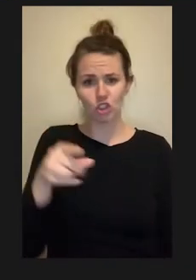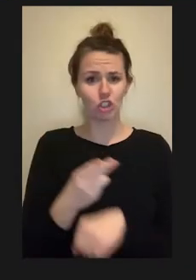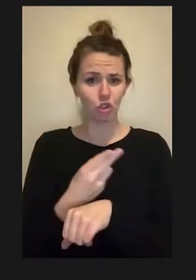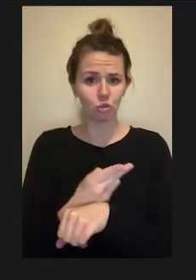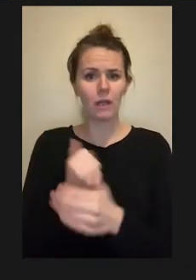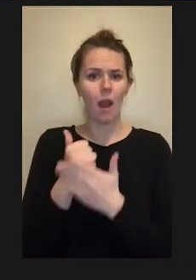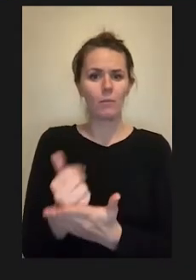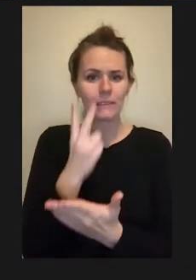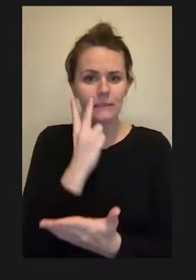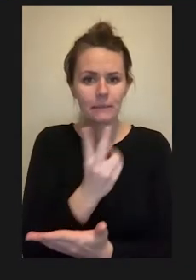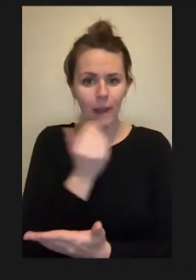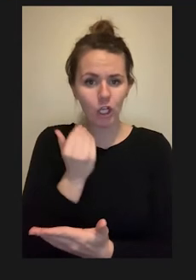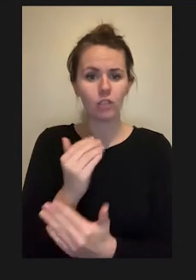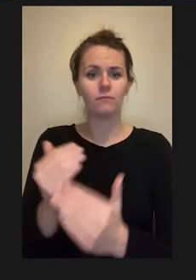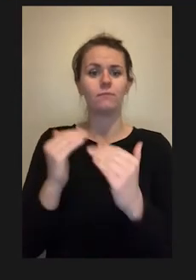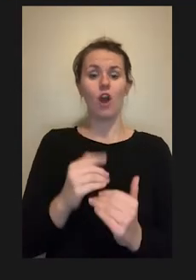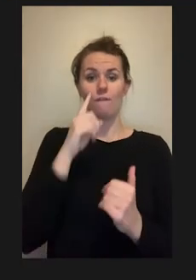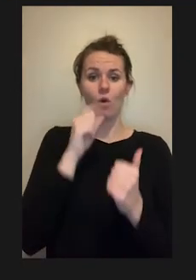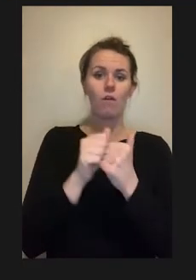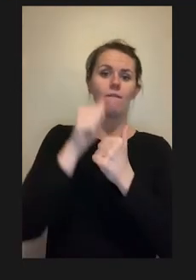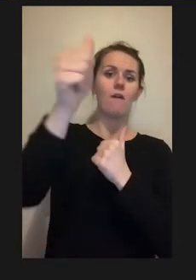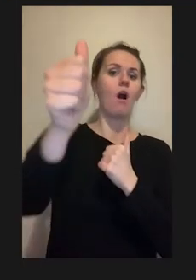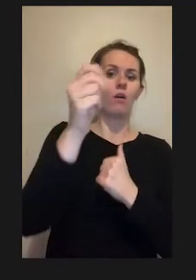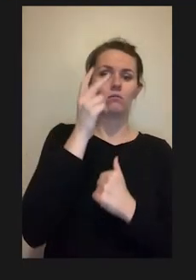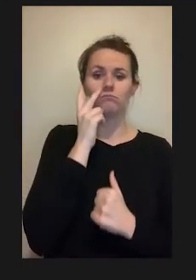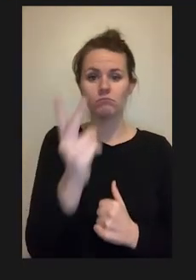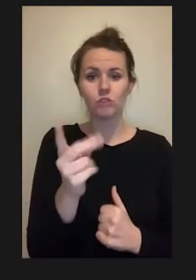and for long distance viewing she used a binocular